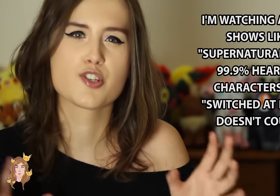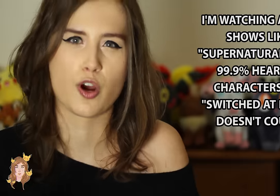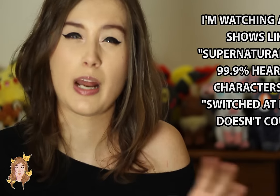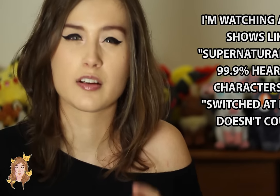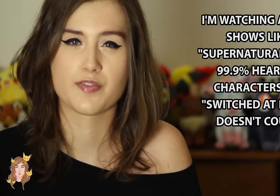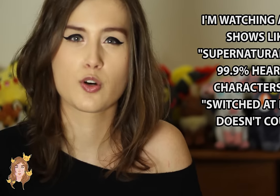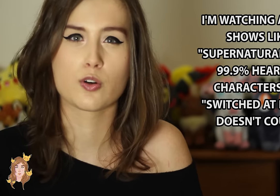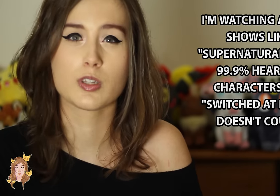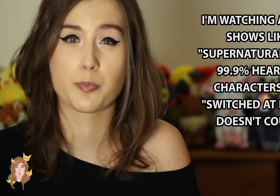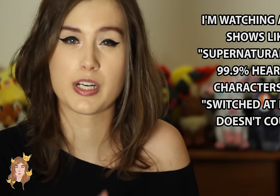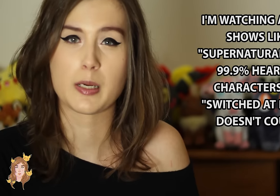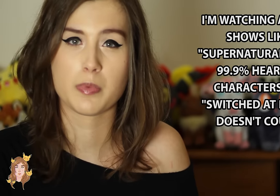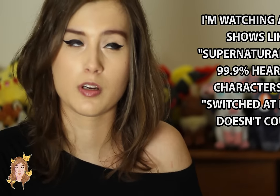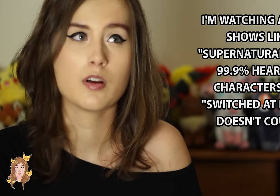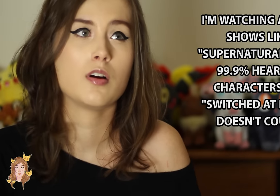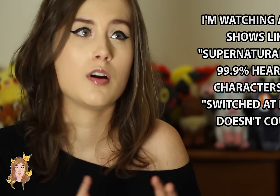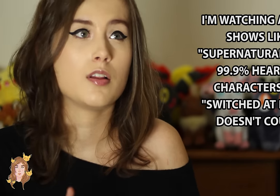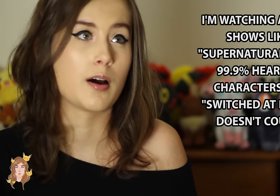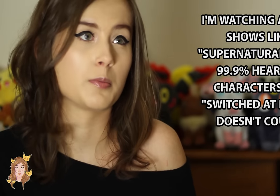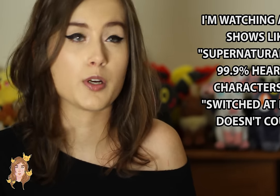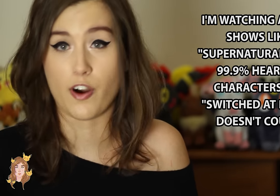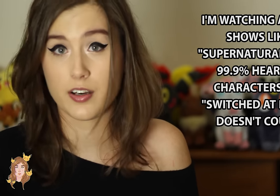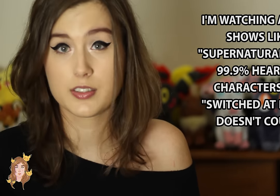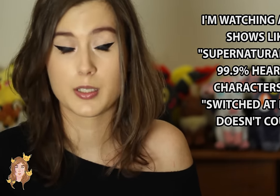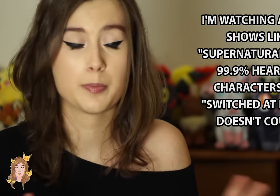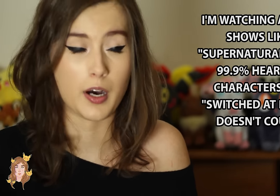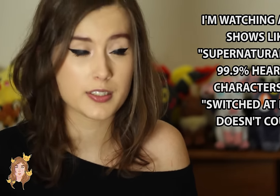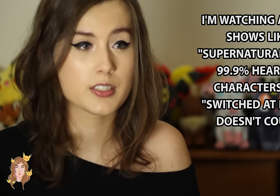showed how difficult lip reading can be, that would be great, but -